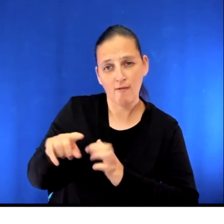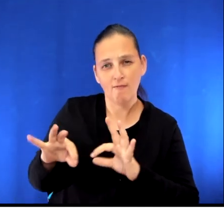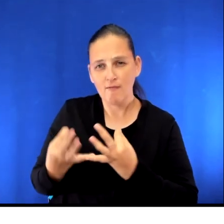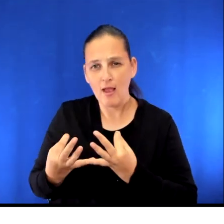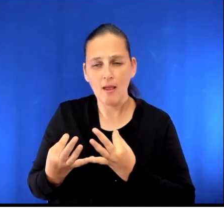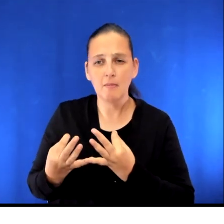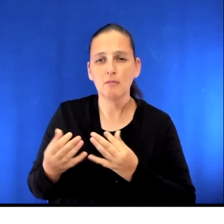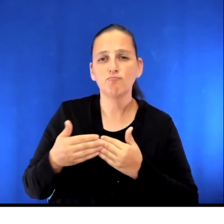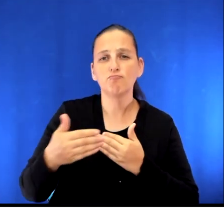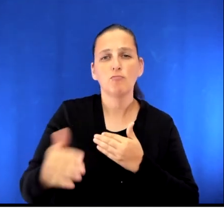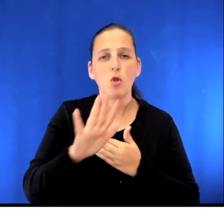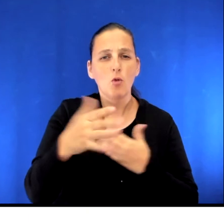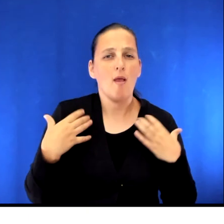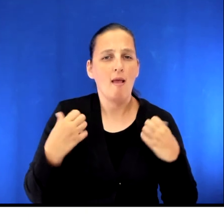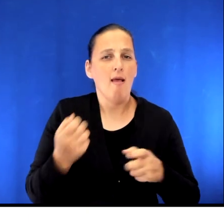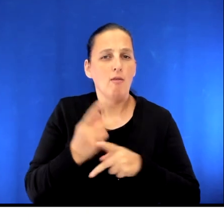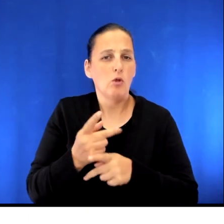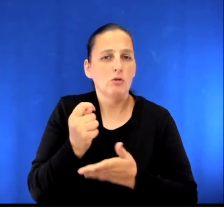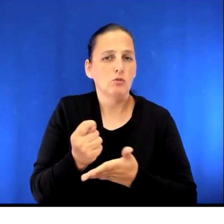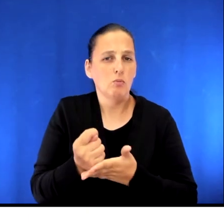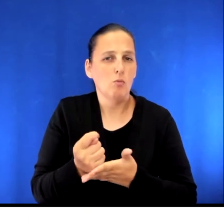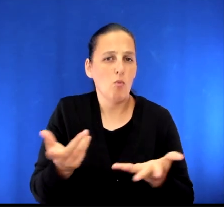for future health care treatment with your loved ones before your surgery.